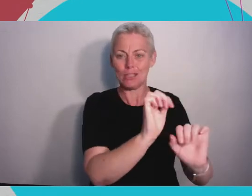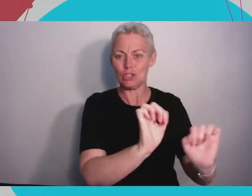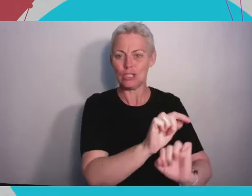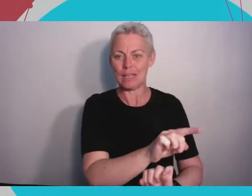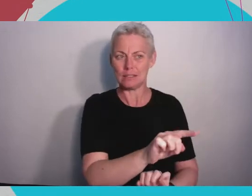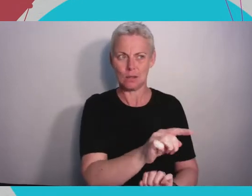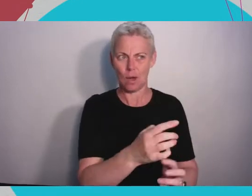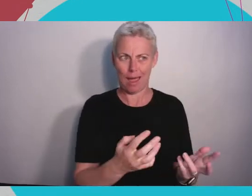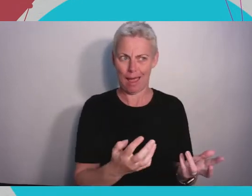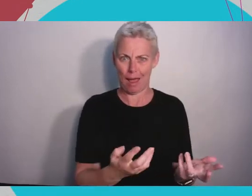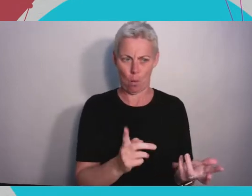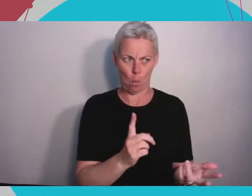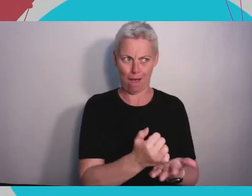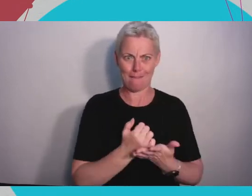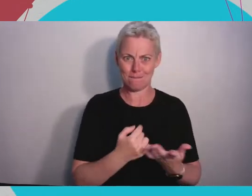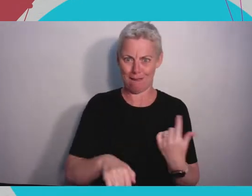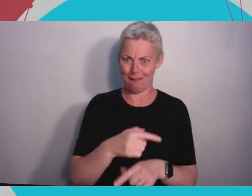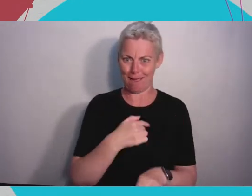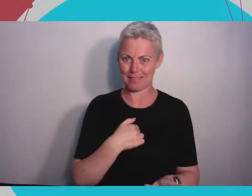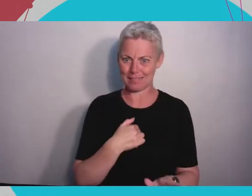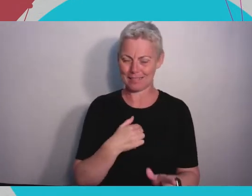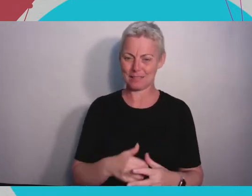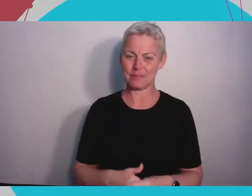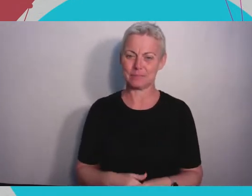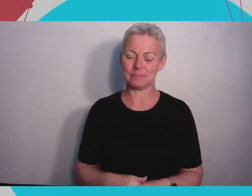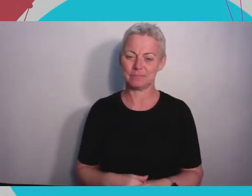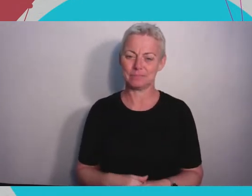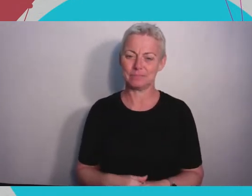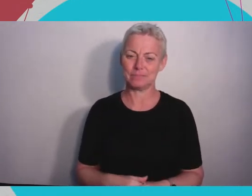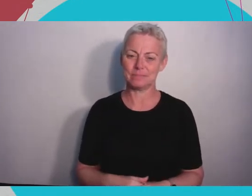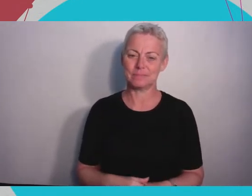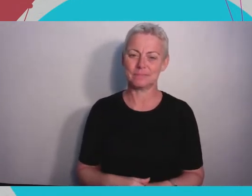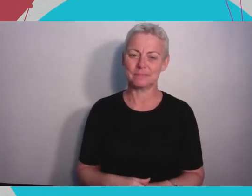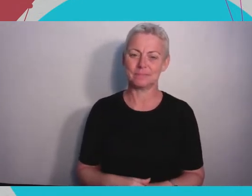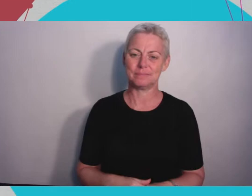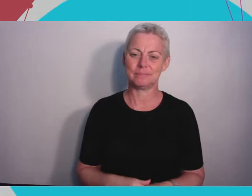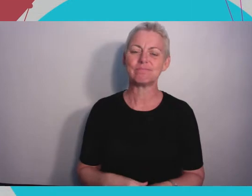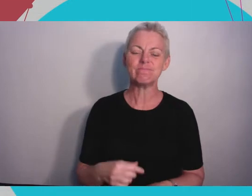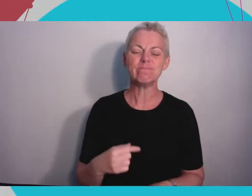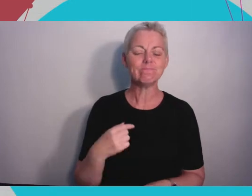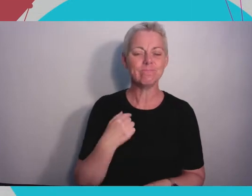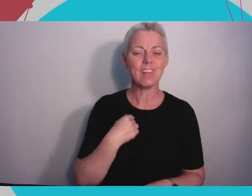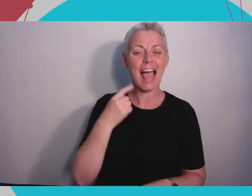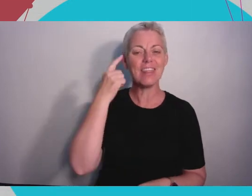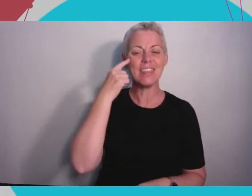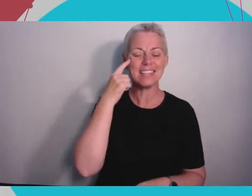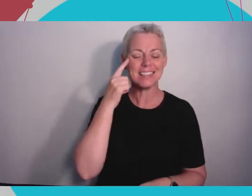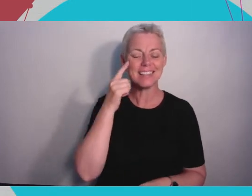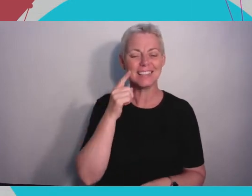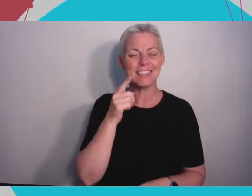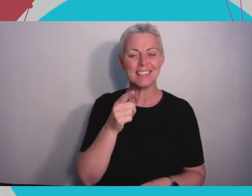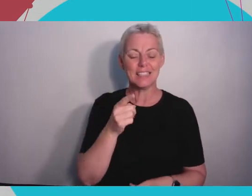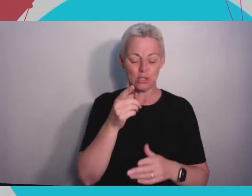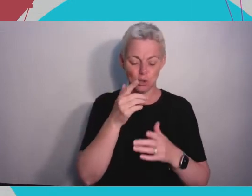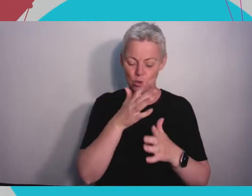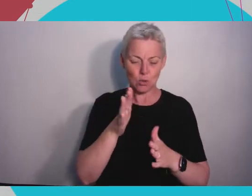don't feel like you have to fully focus on one skill. You don't have to get really really